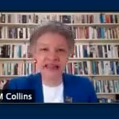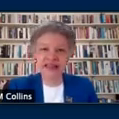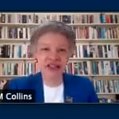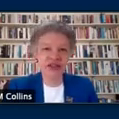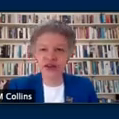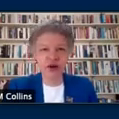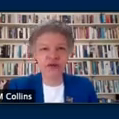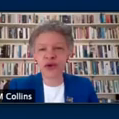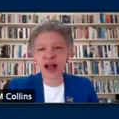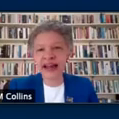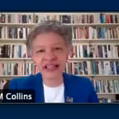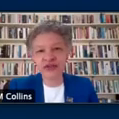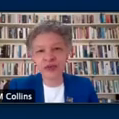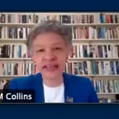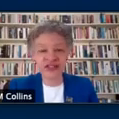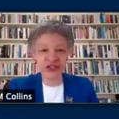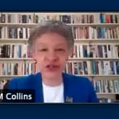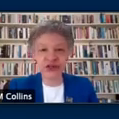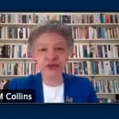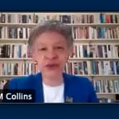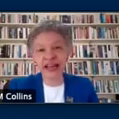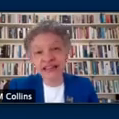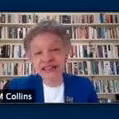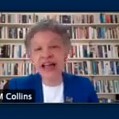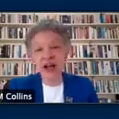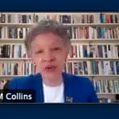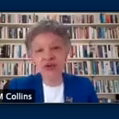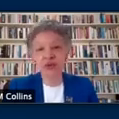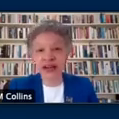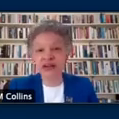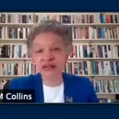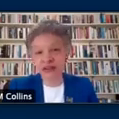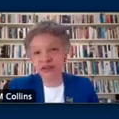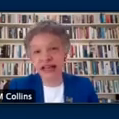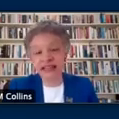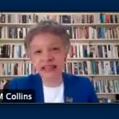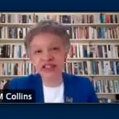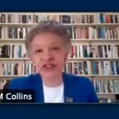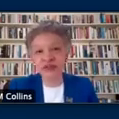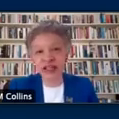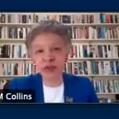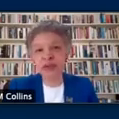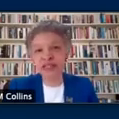And there are a variety of ways to find out where the vaccination is available